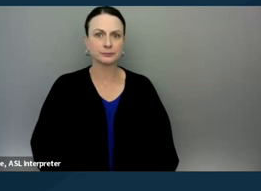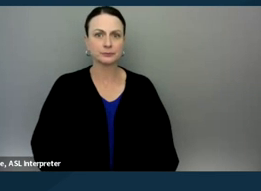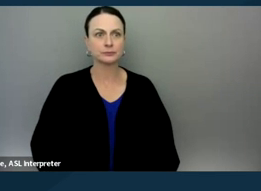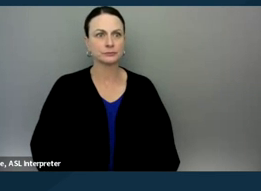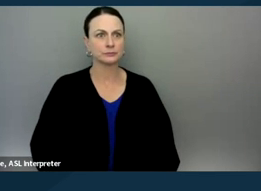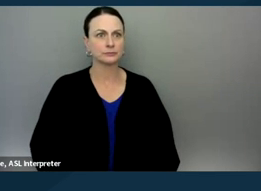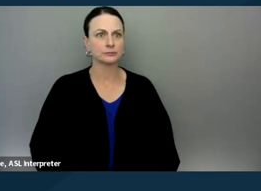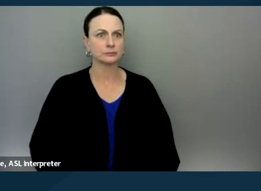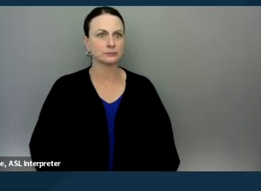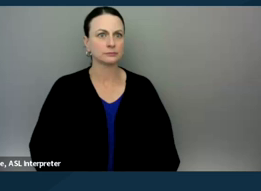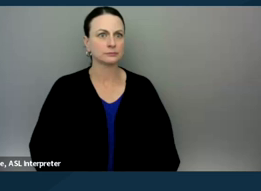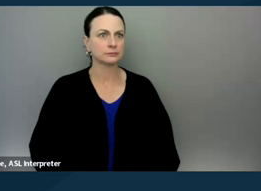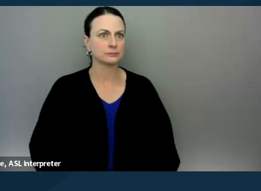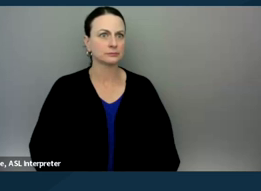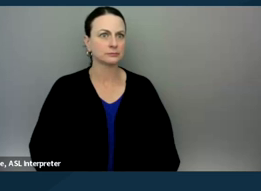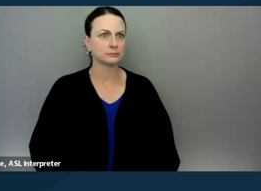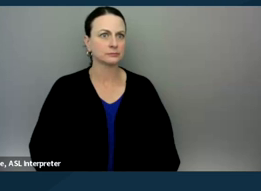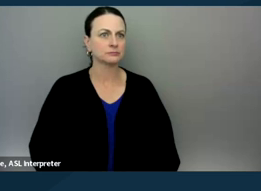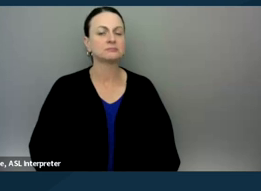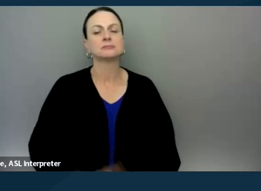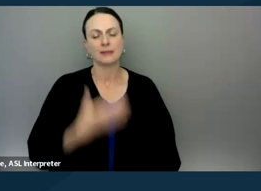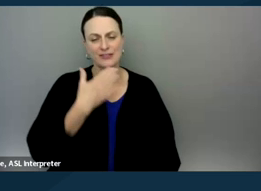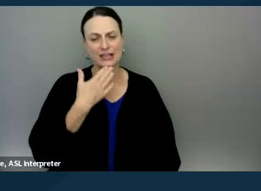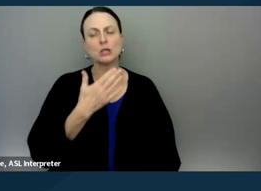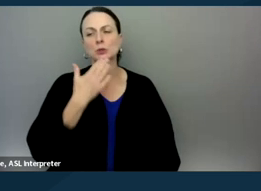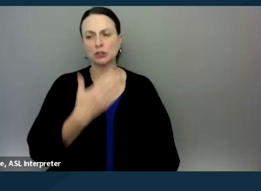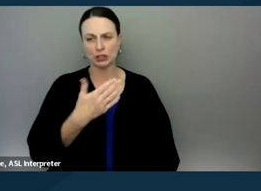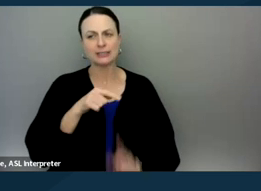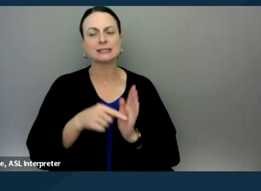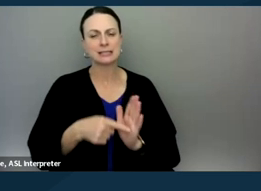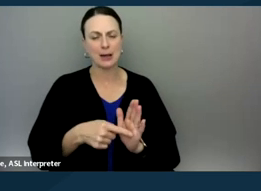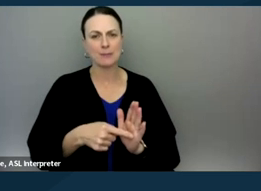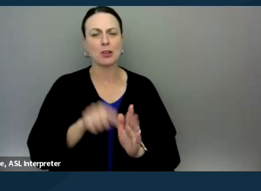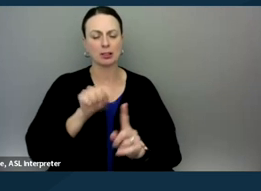Thank you, I think that that's a really good example of a case where